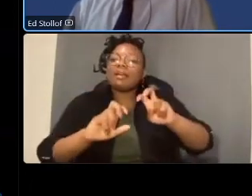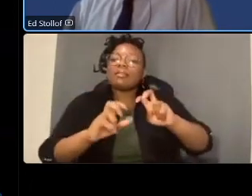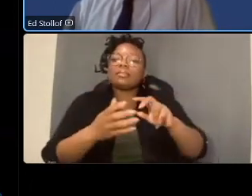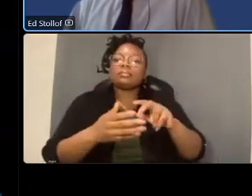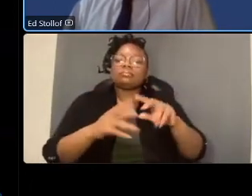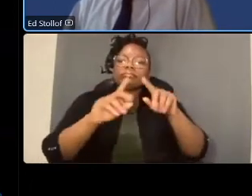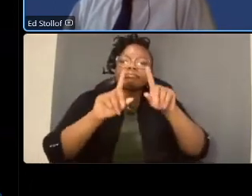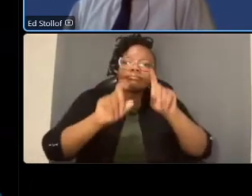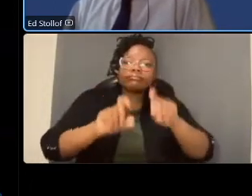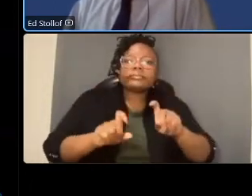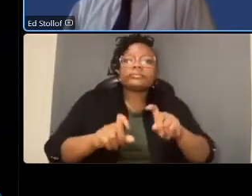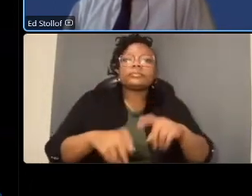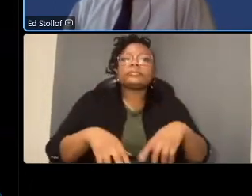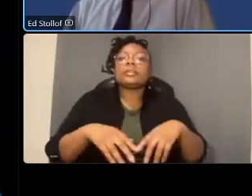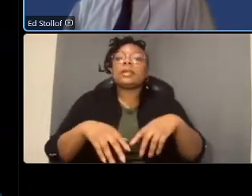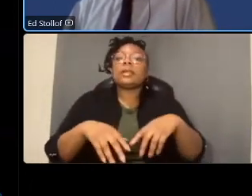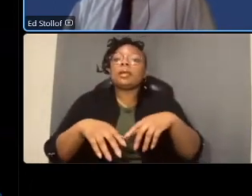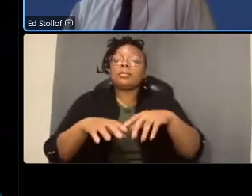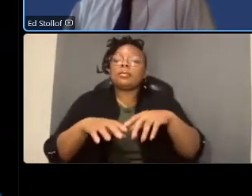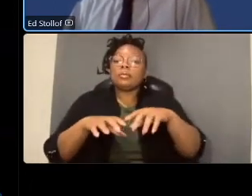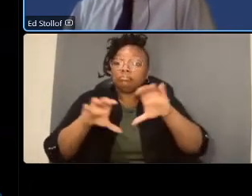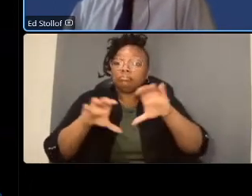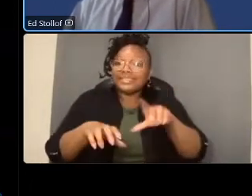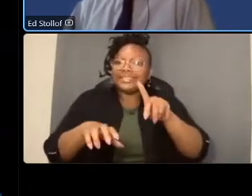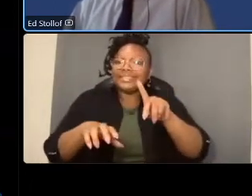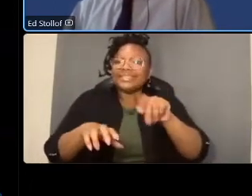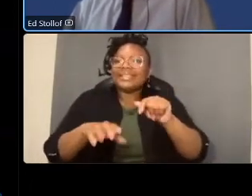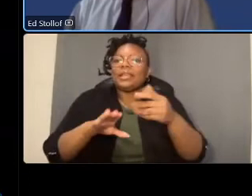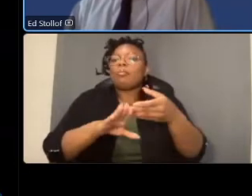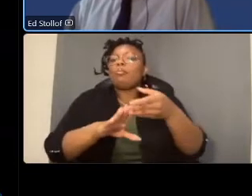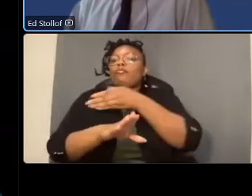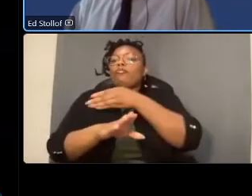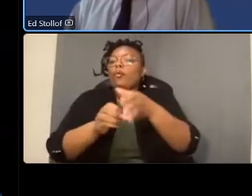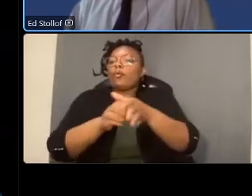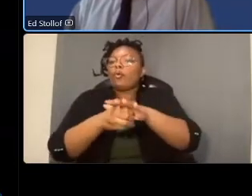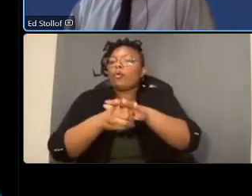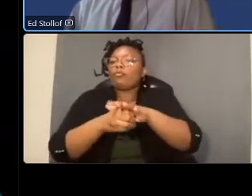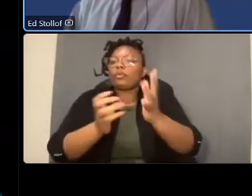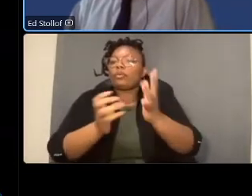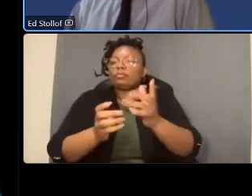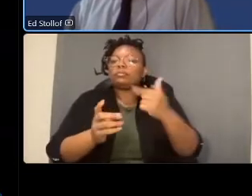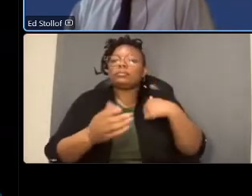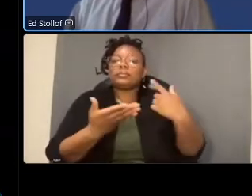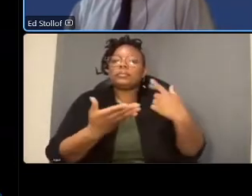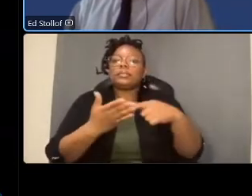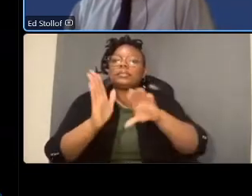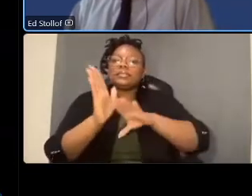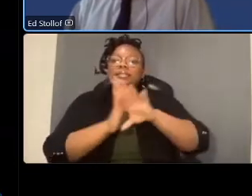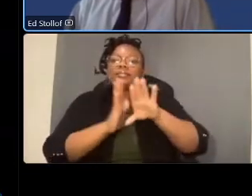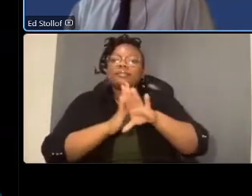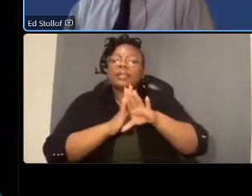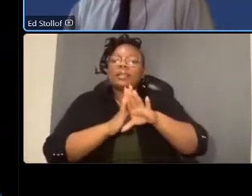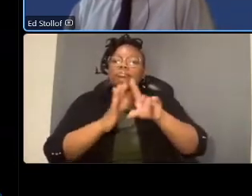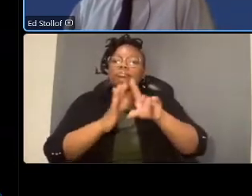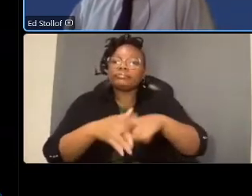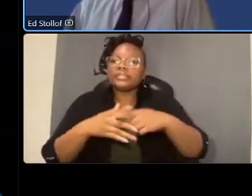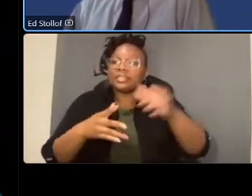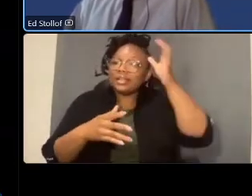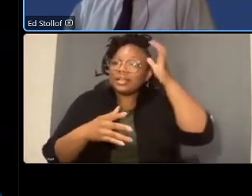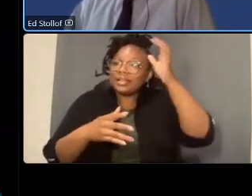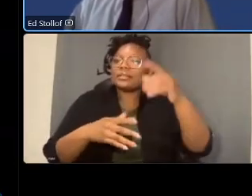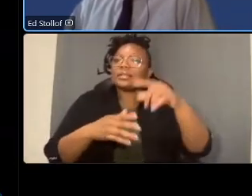data prior to the covet 19 pandemic we developed initial concepts in the spring and summer of 2020